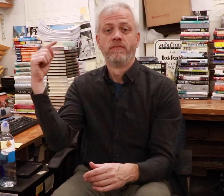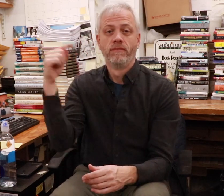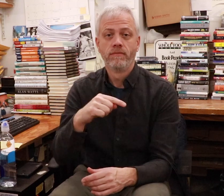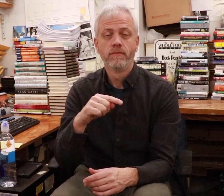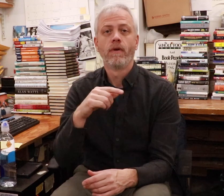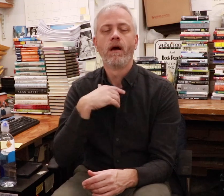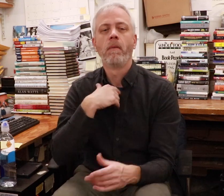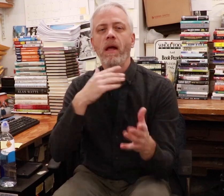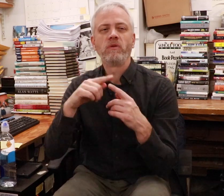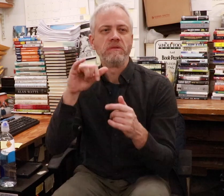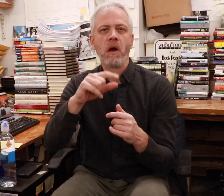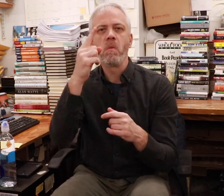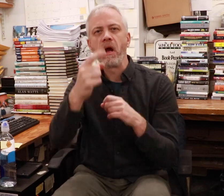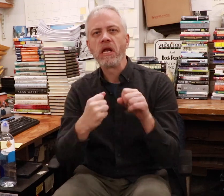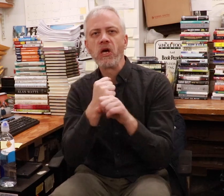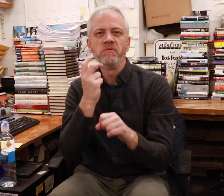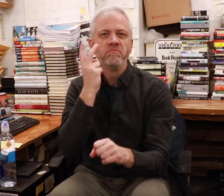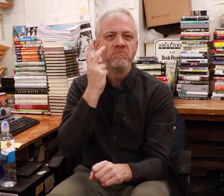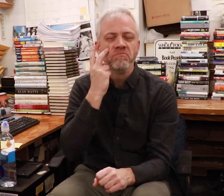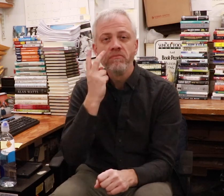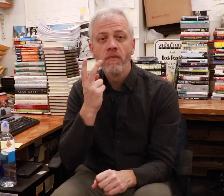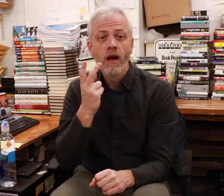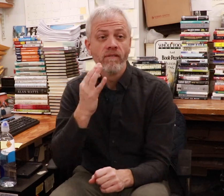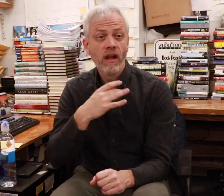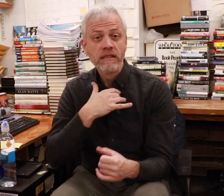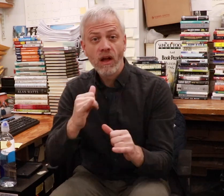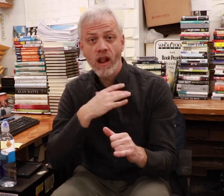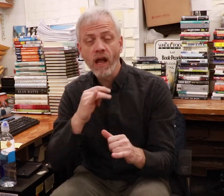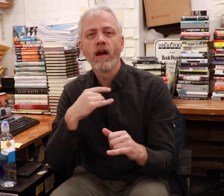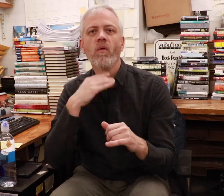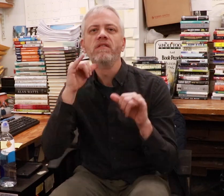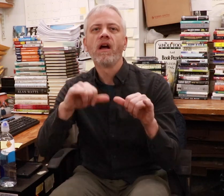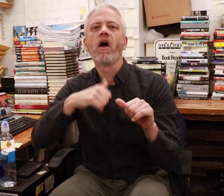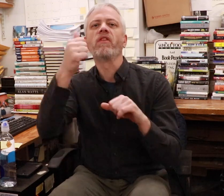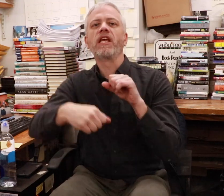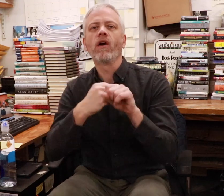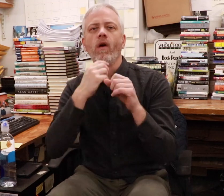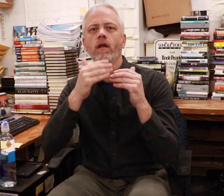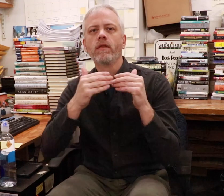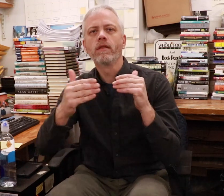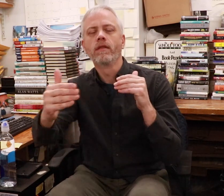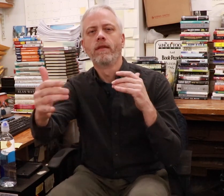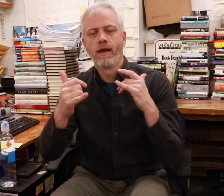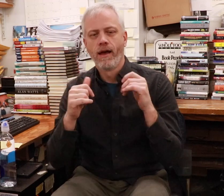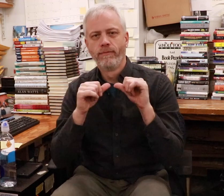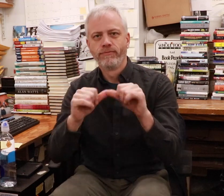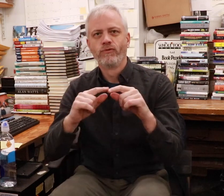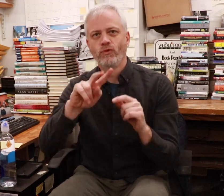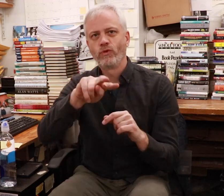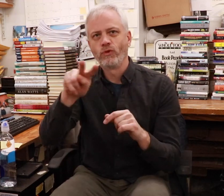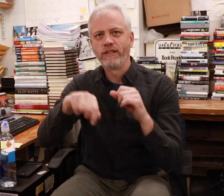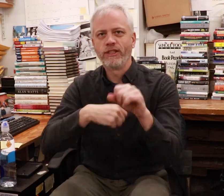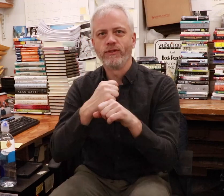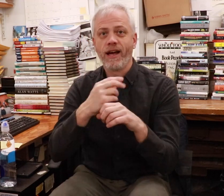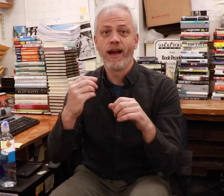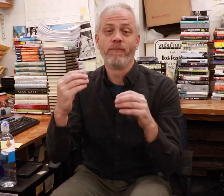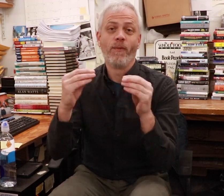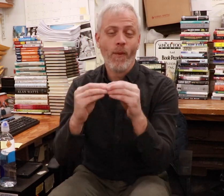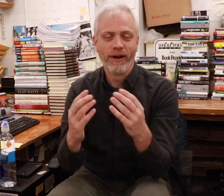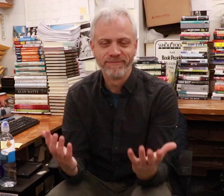When I first moved here, I planned to stay for a year or two to see if I liked it and if I did, I’d stay another year. Well, I’ve been here 22 years and I’m still here!